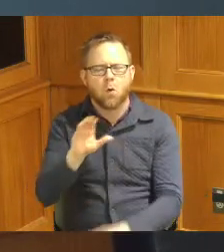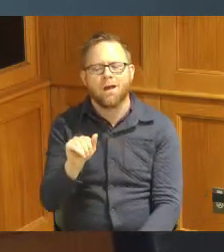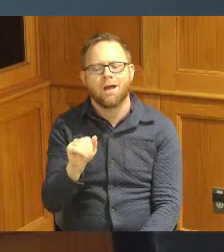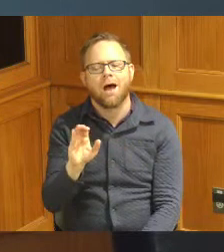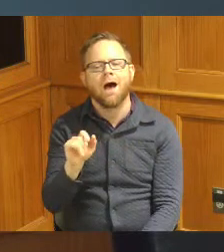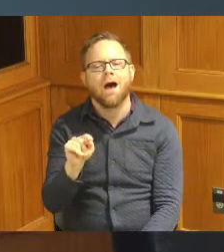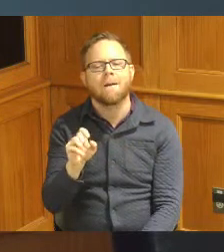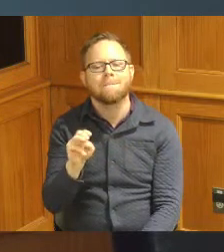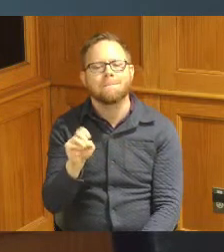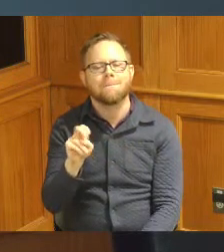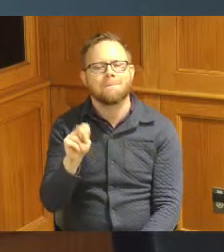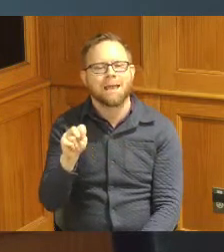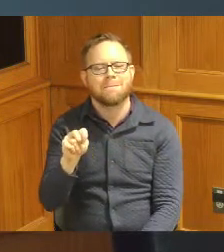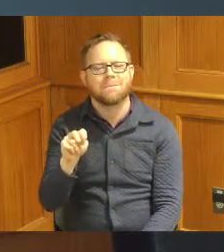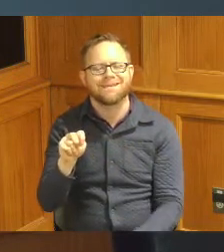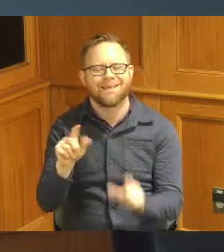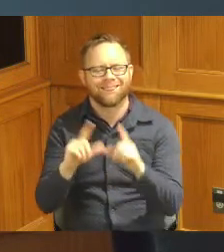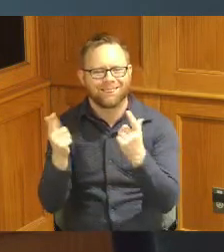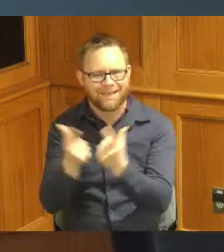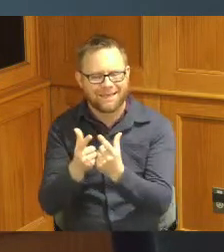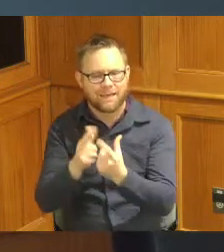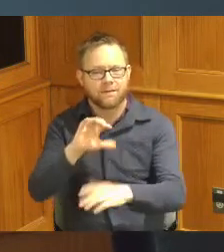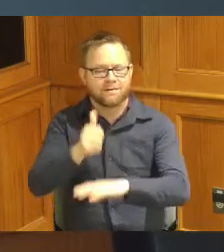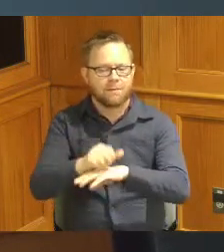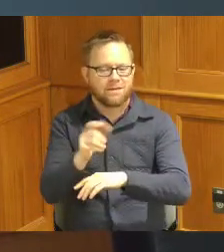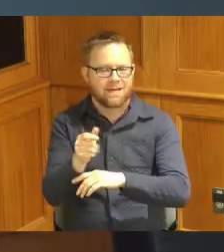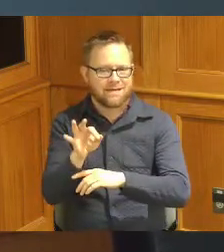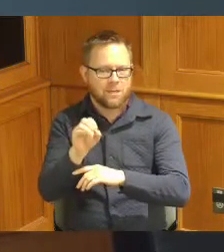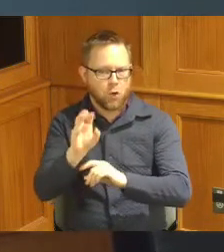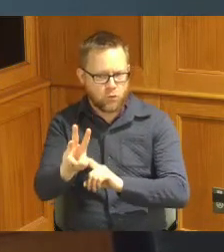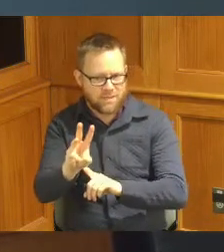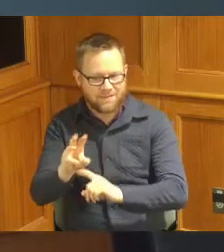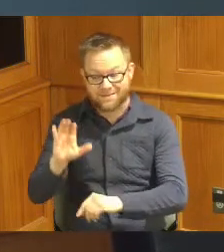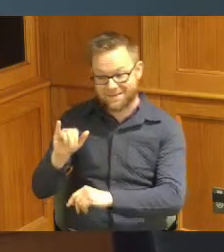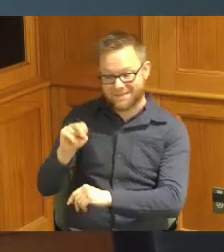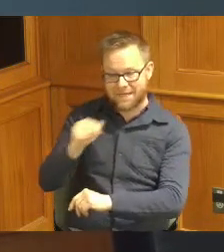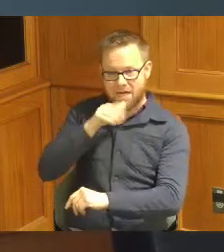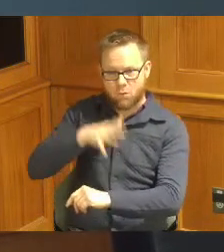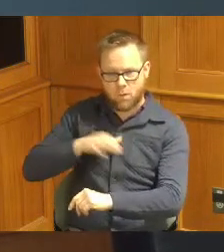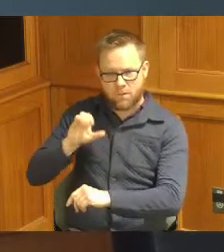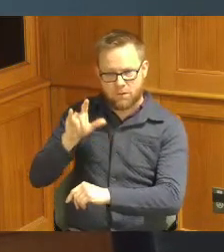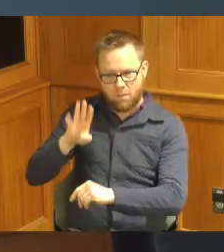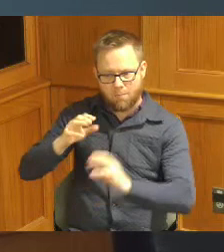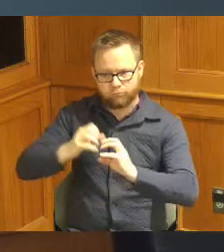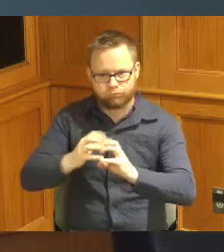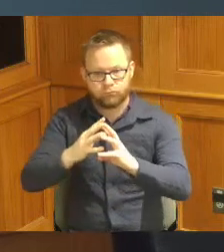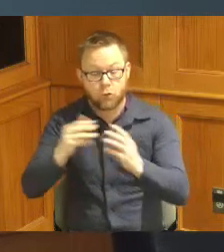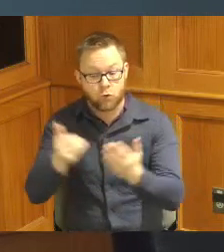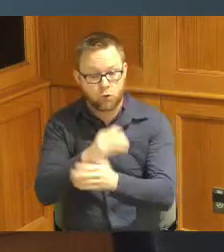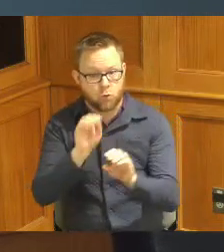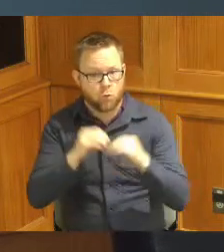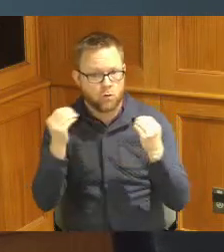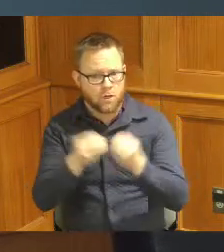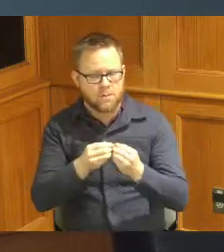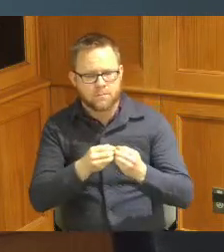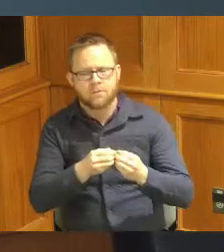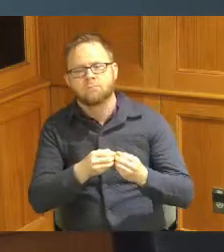in 1906 by the Cincinnati Women's Club the new organization pushed the city of Cincinnati to